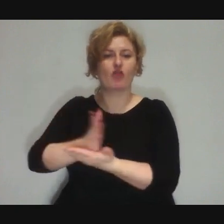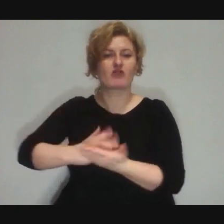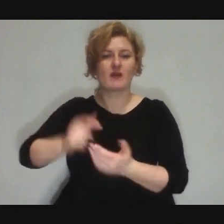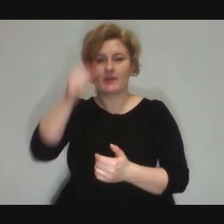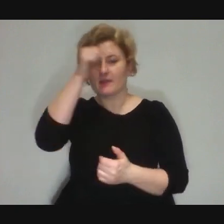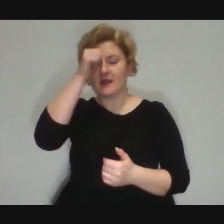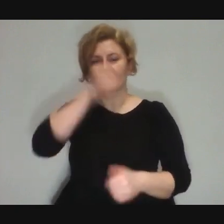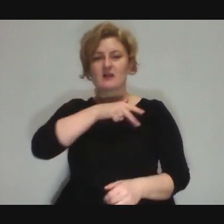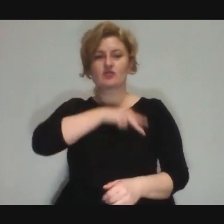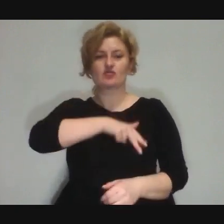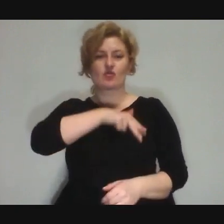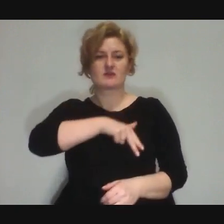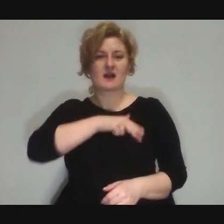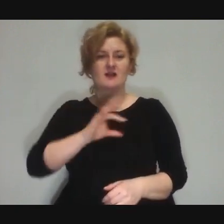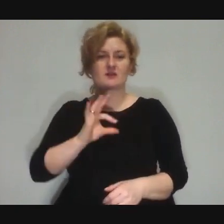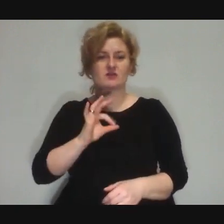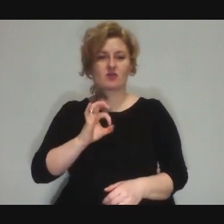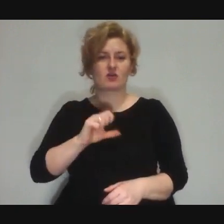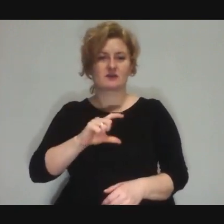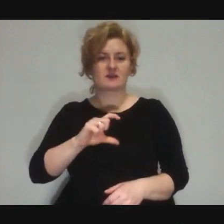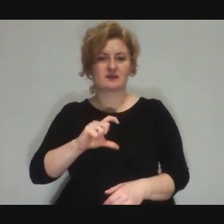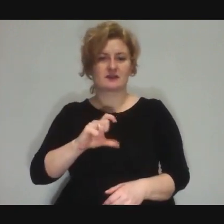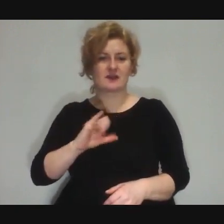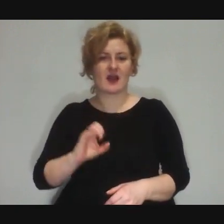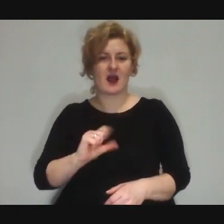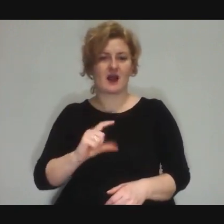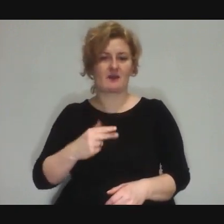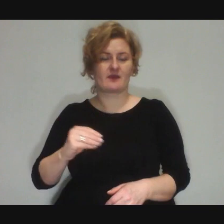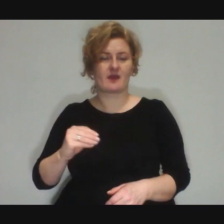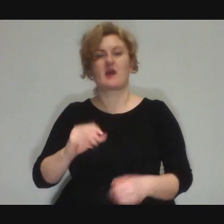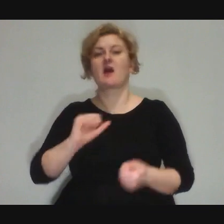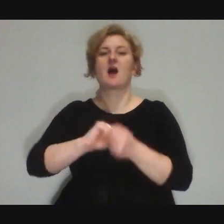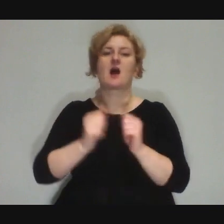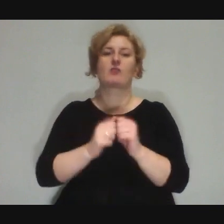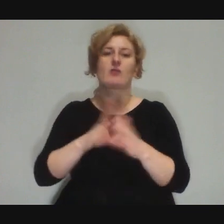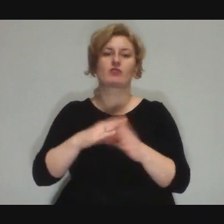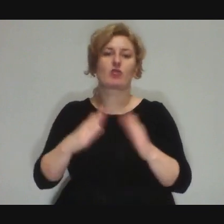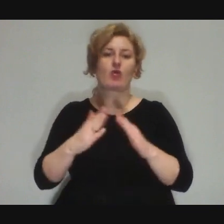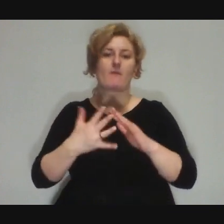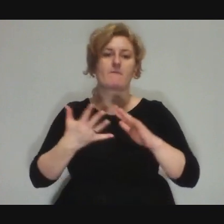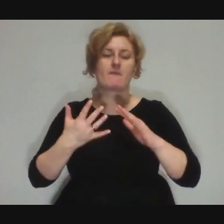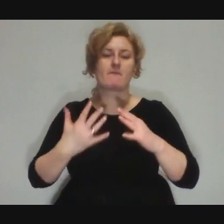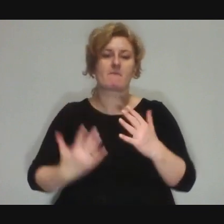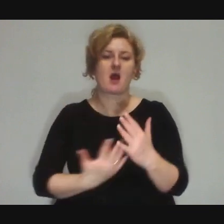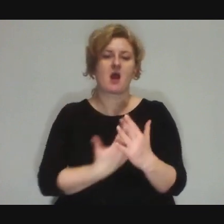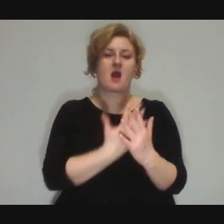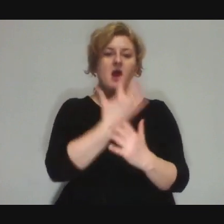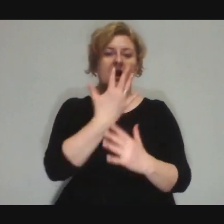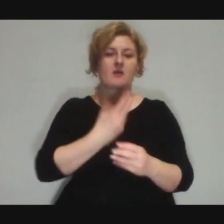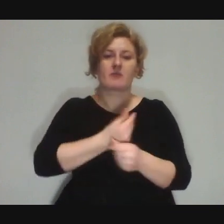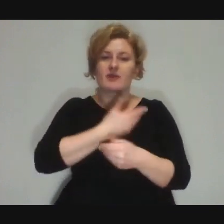People whose houses burned down and they had no money to rebuild their houses are also moved there.